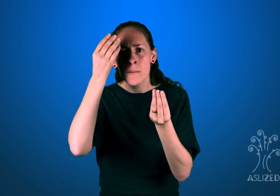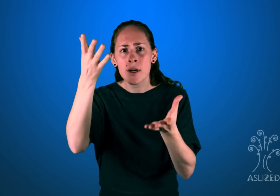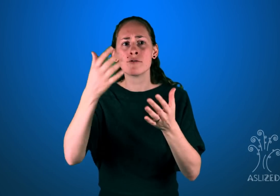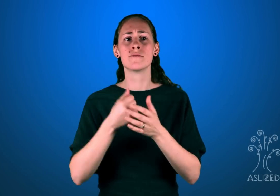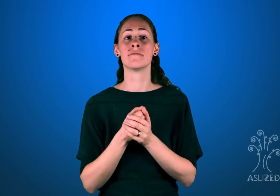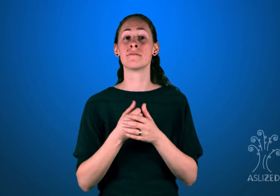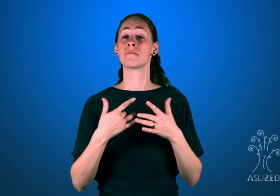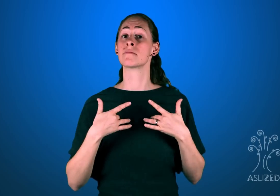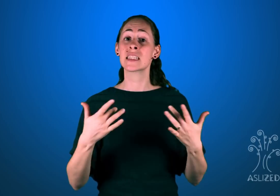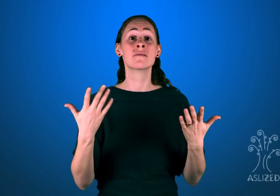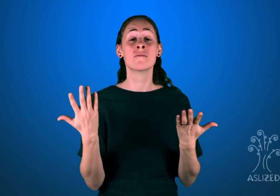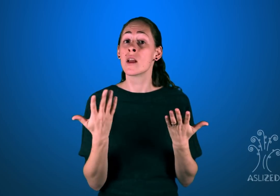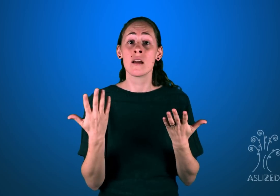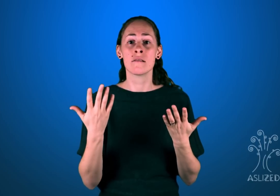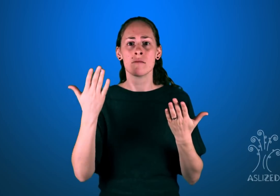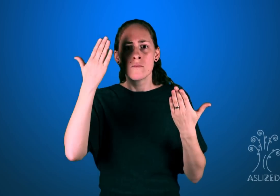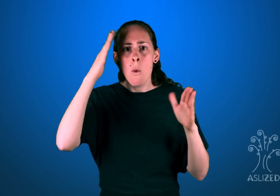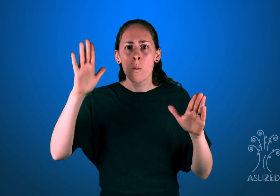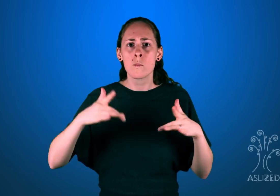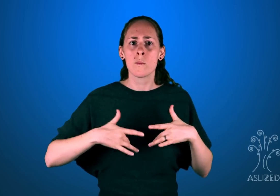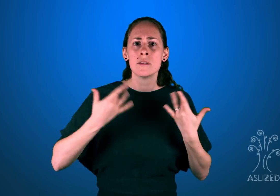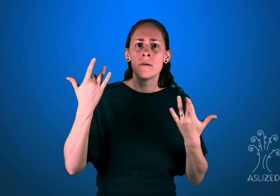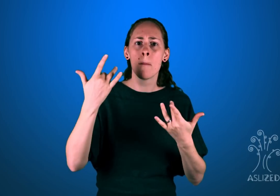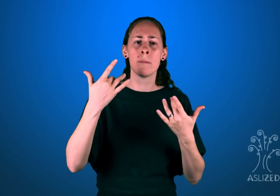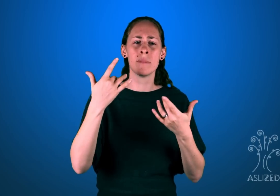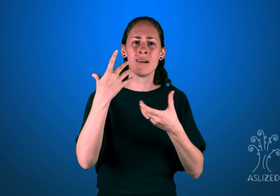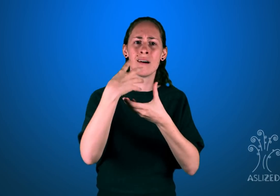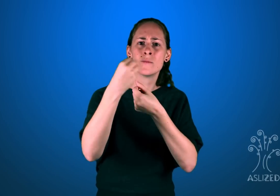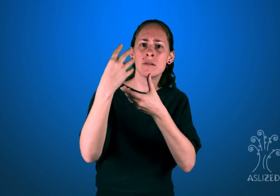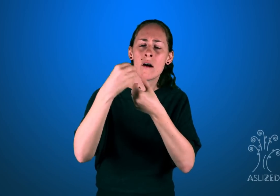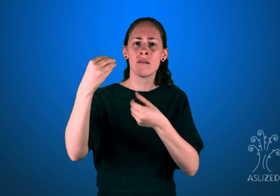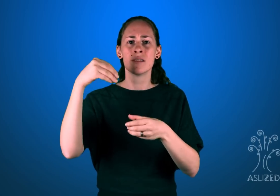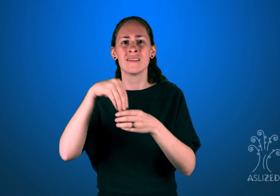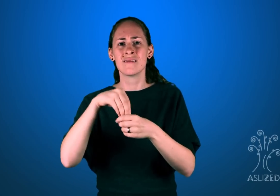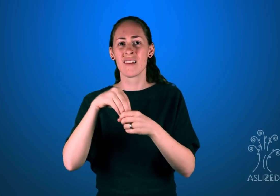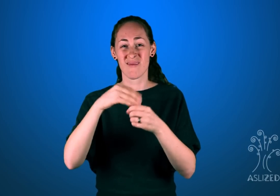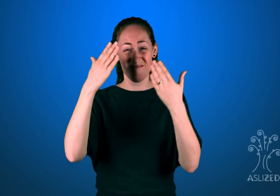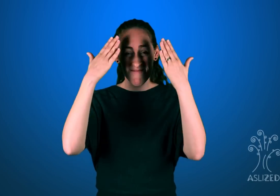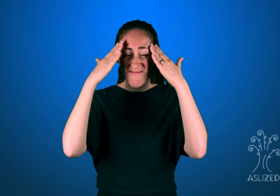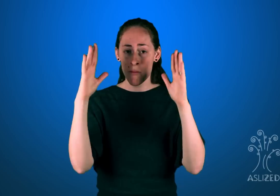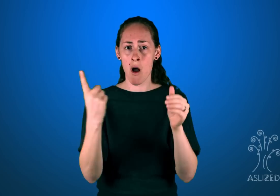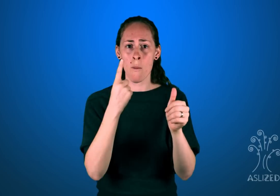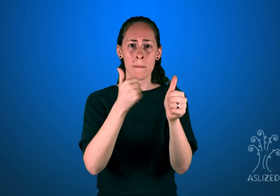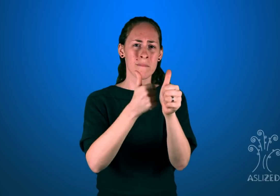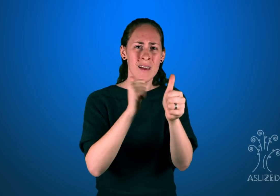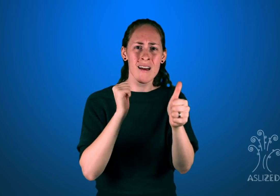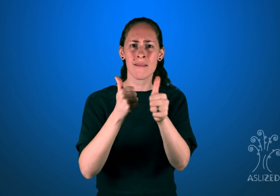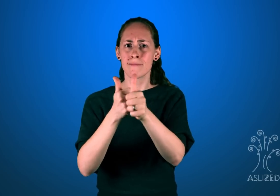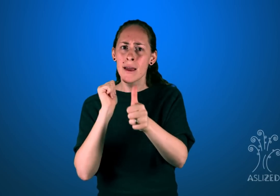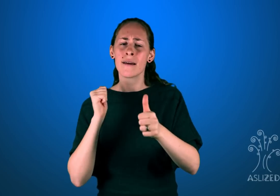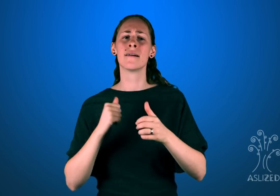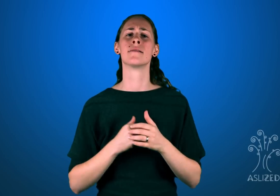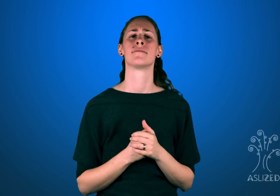information. They have no knowledge of local or global events and are constantly behind in current news.